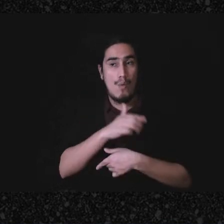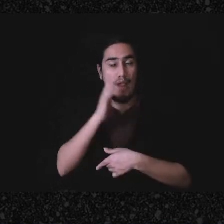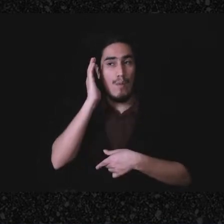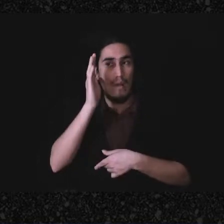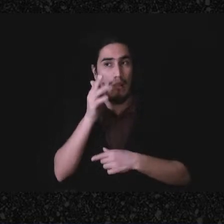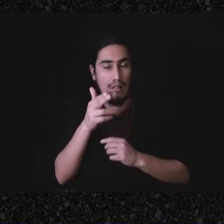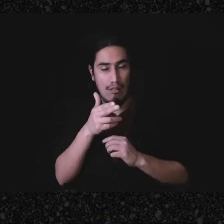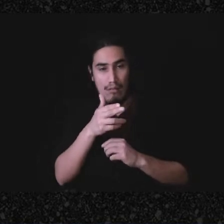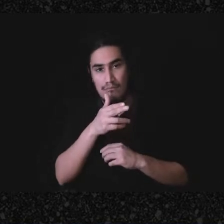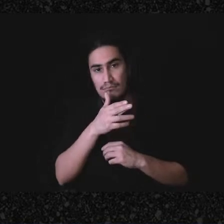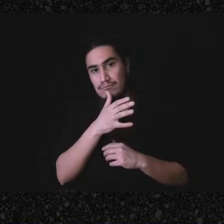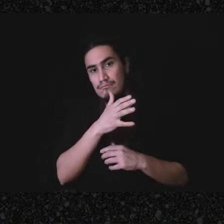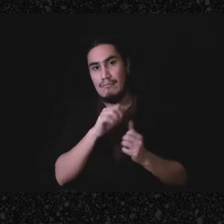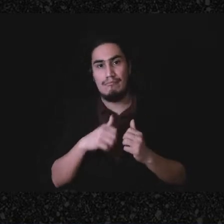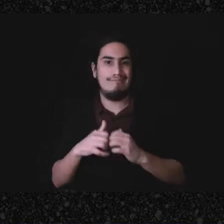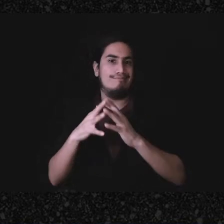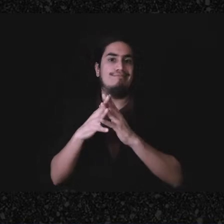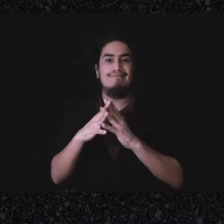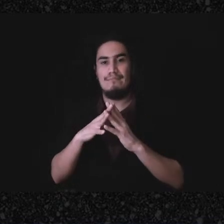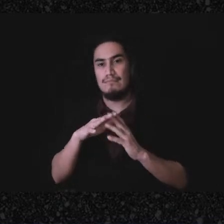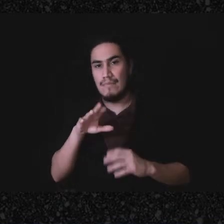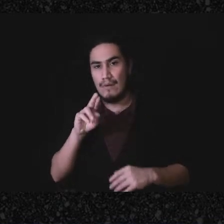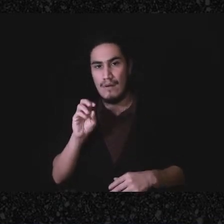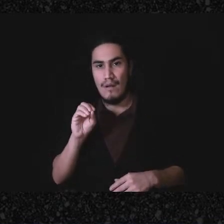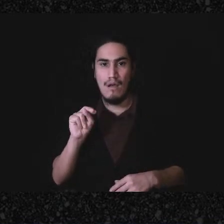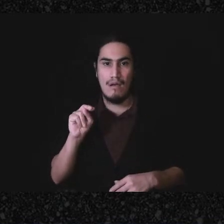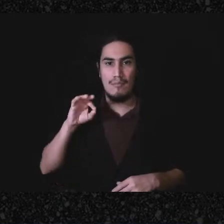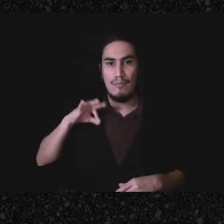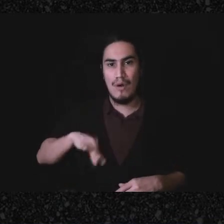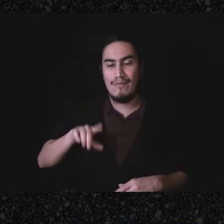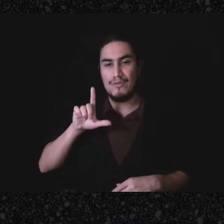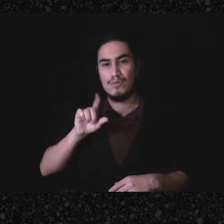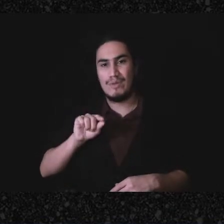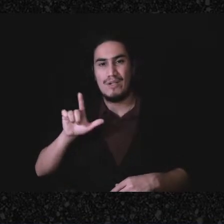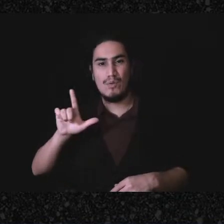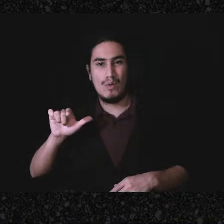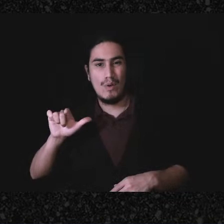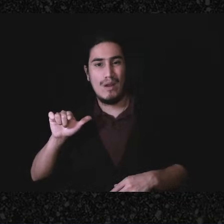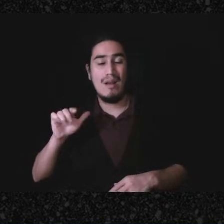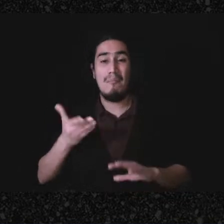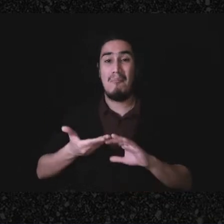incorporate and become a nonprofit in 2021,” and try to backdate it, probably can't do that.